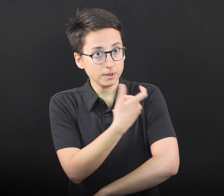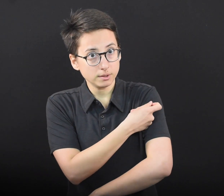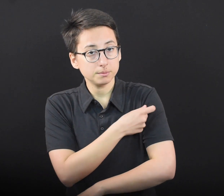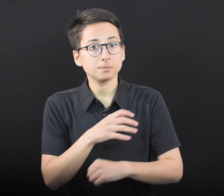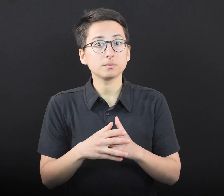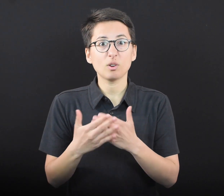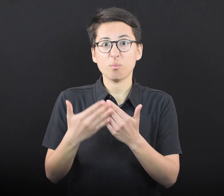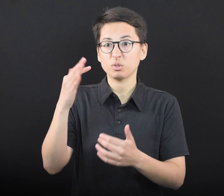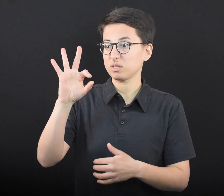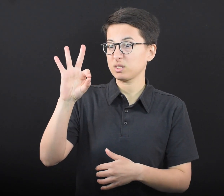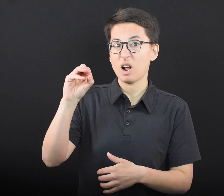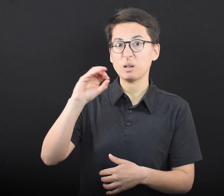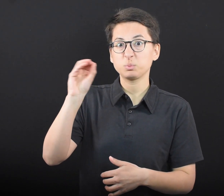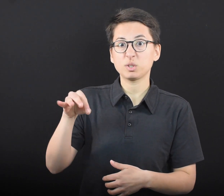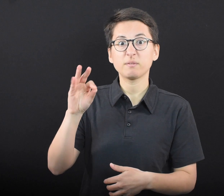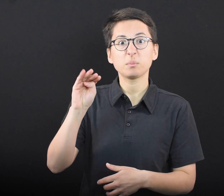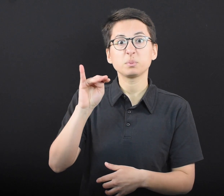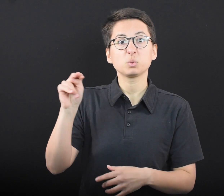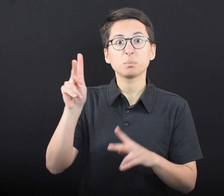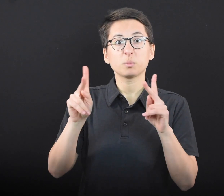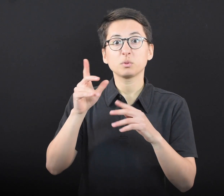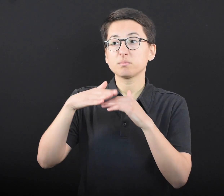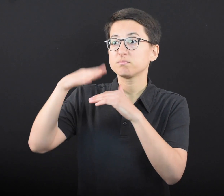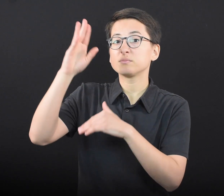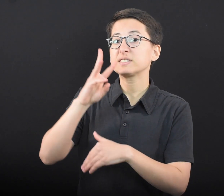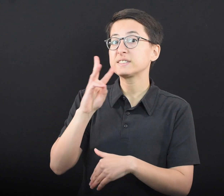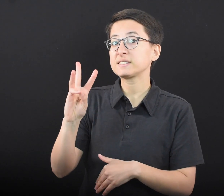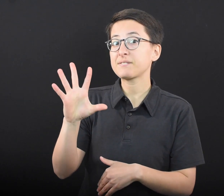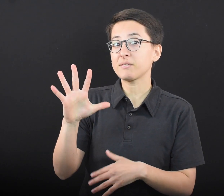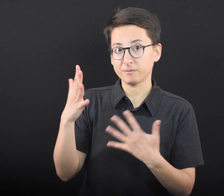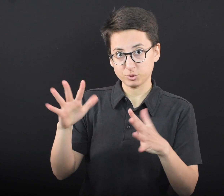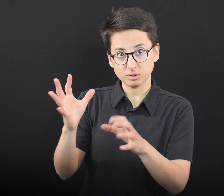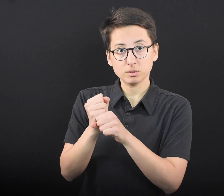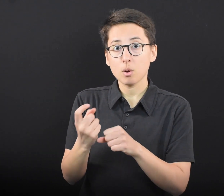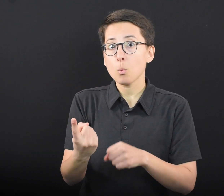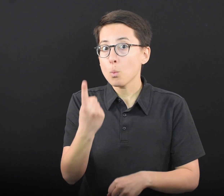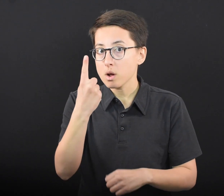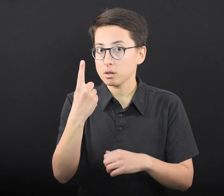Nearly 90 percent of Minnesotans over the age of 65 have gotten at least one dose.